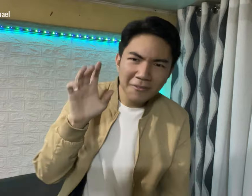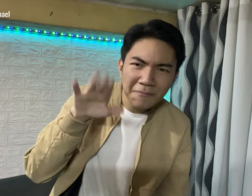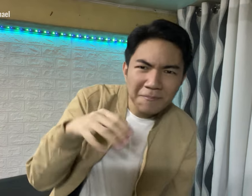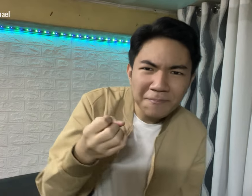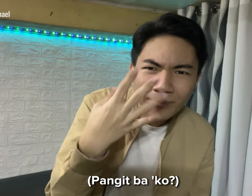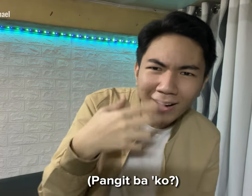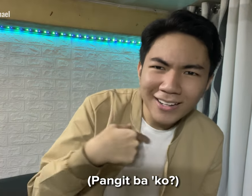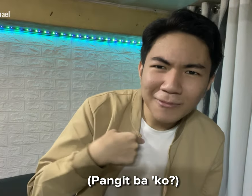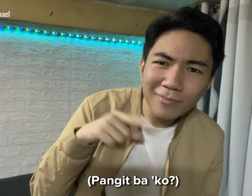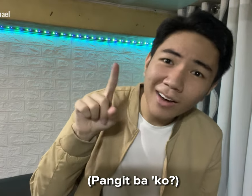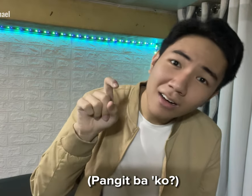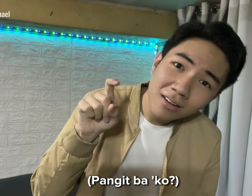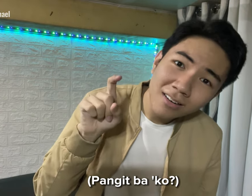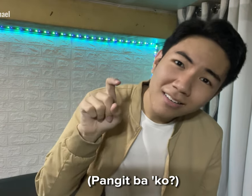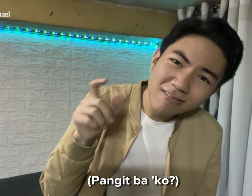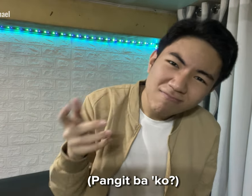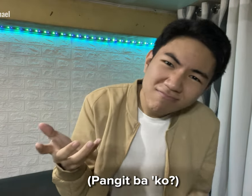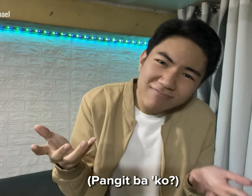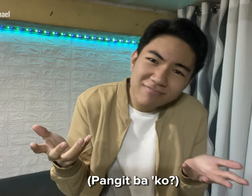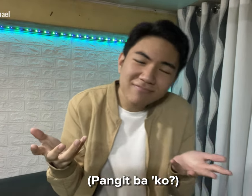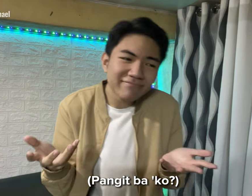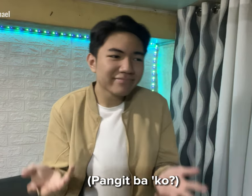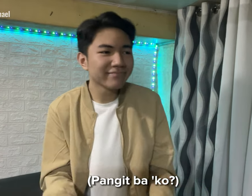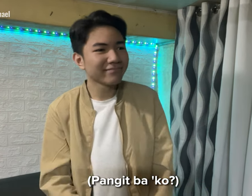Am I ugly? [of course not 😜]